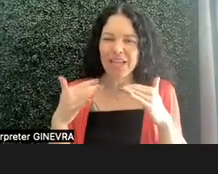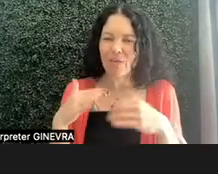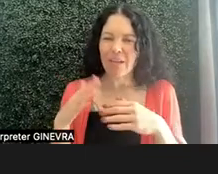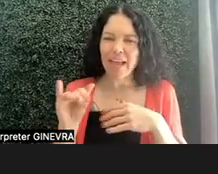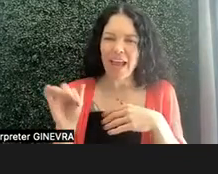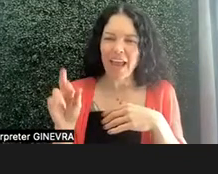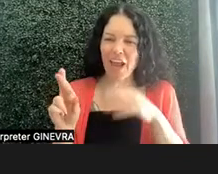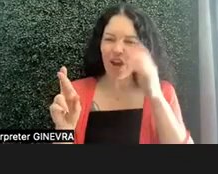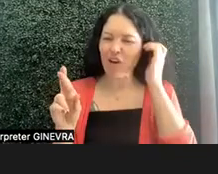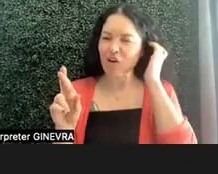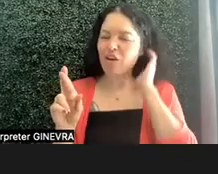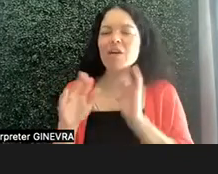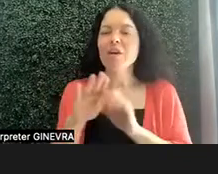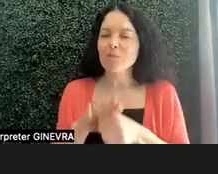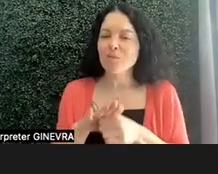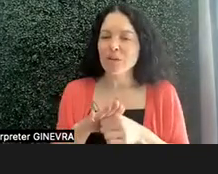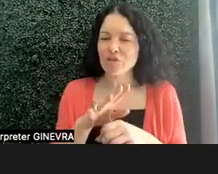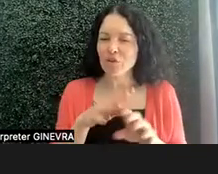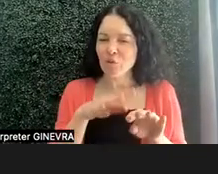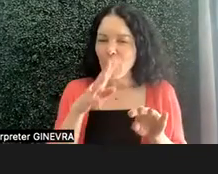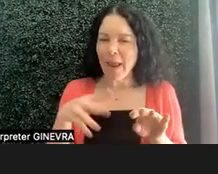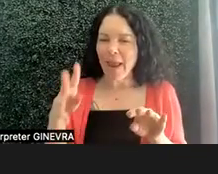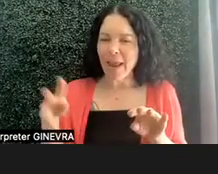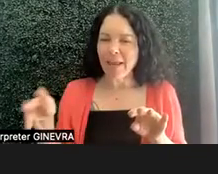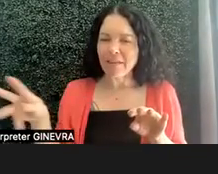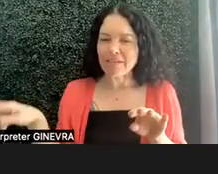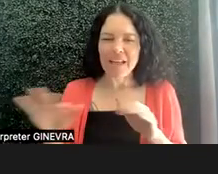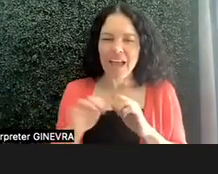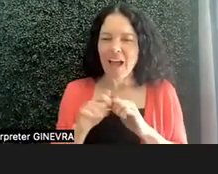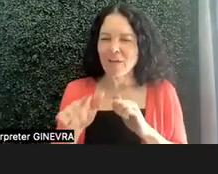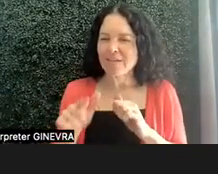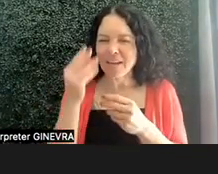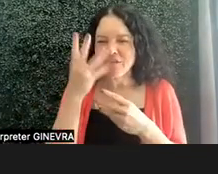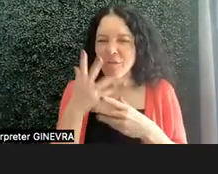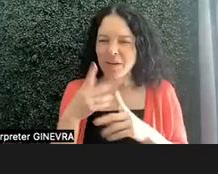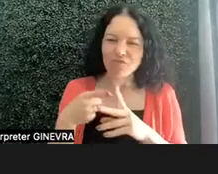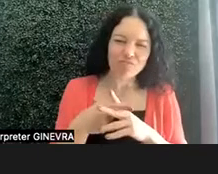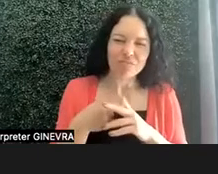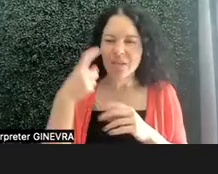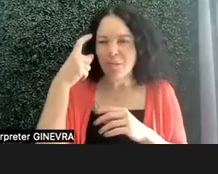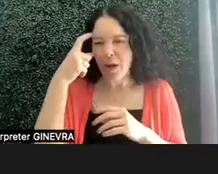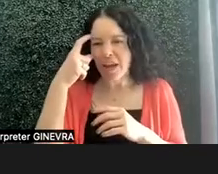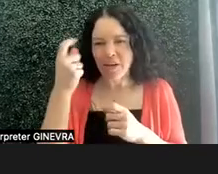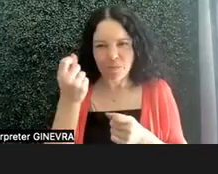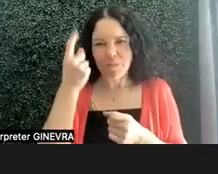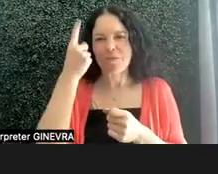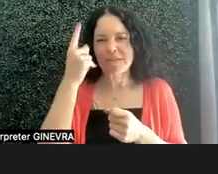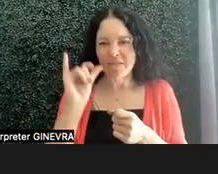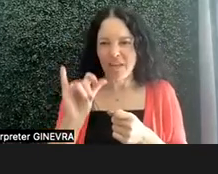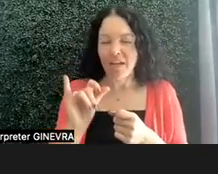How it stimulates the auditory nerve. How that information gets to the brain. How do we perceive it. We also talked about, some students